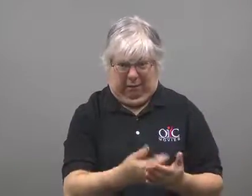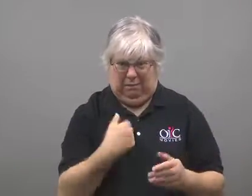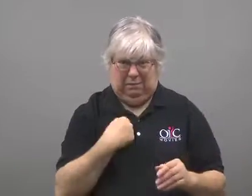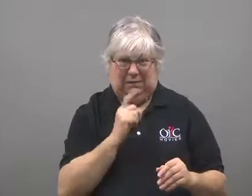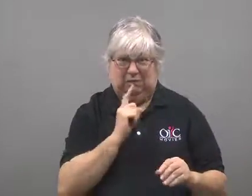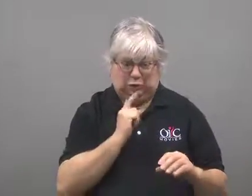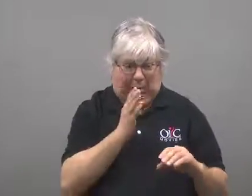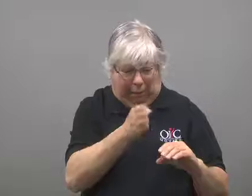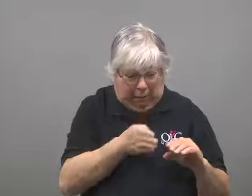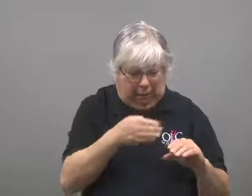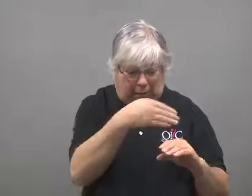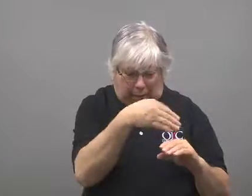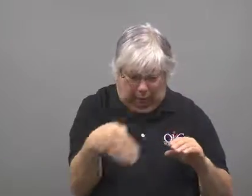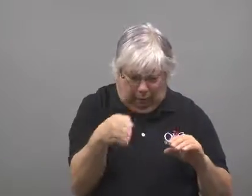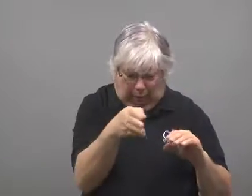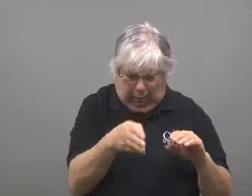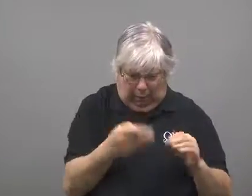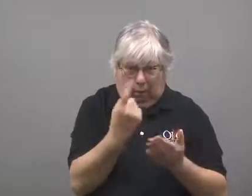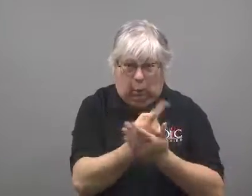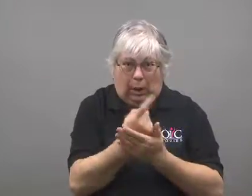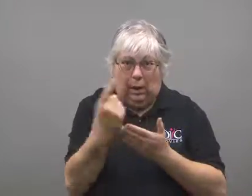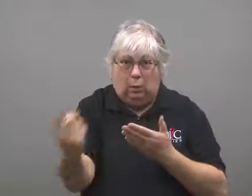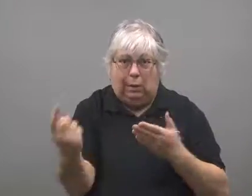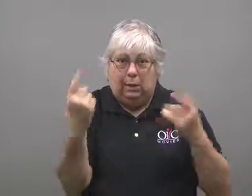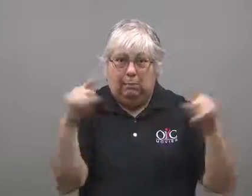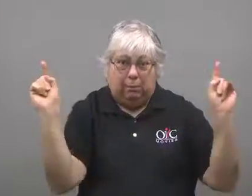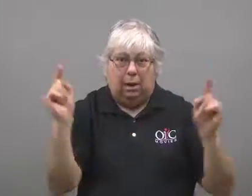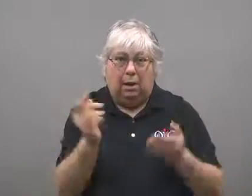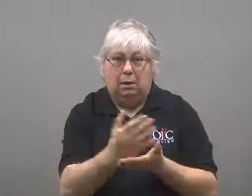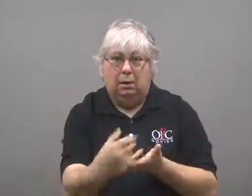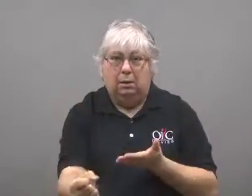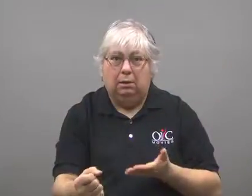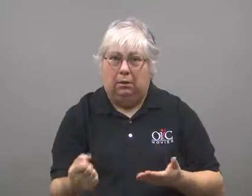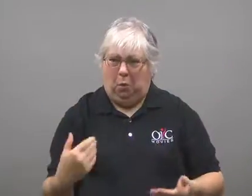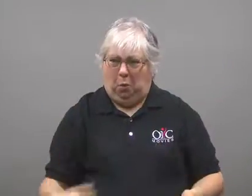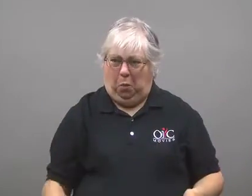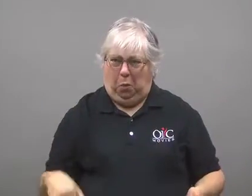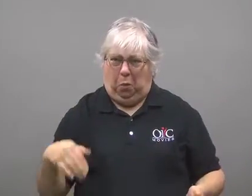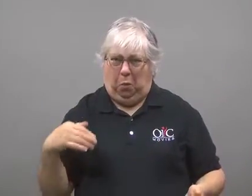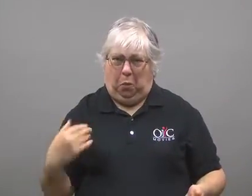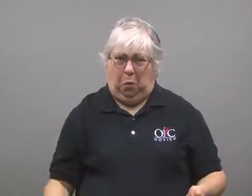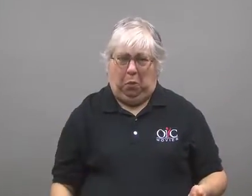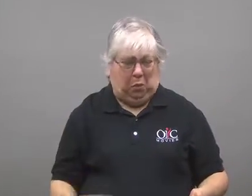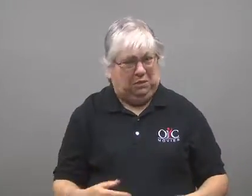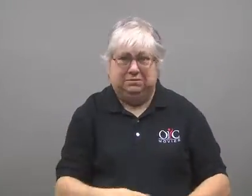Not me, it would take me a week to eat it up piece by piece. Yikes!